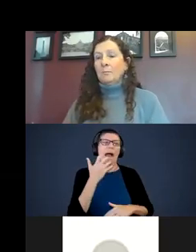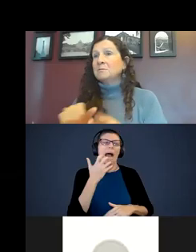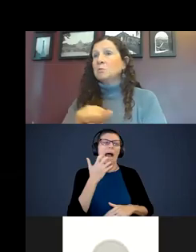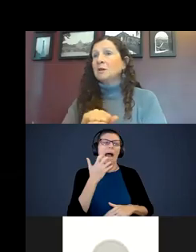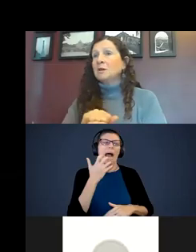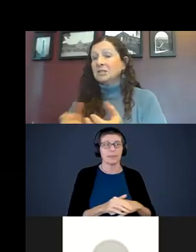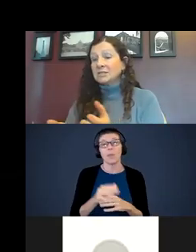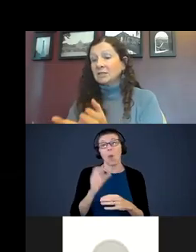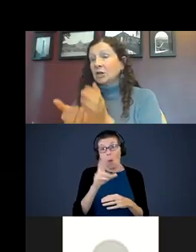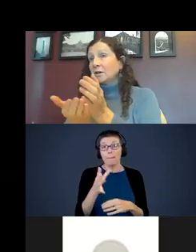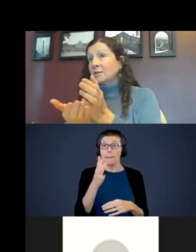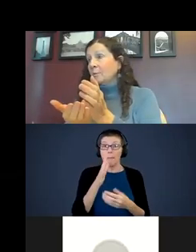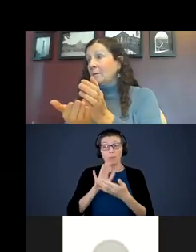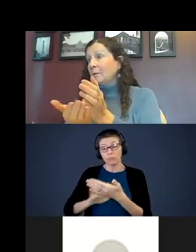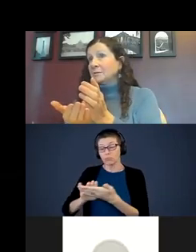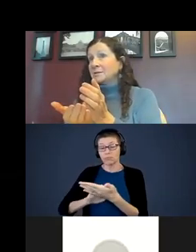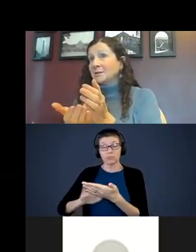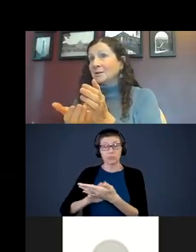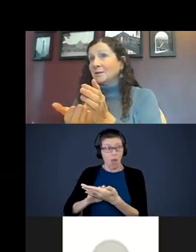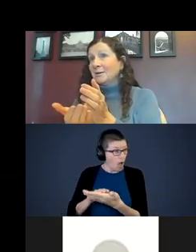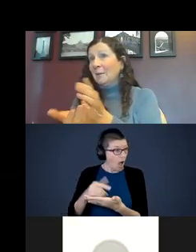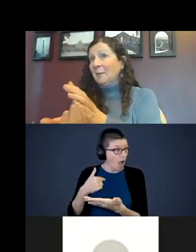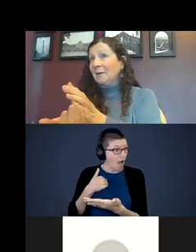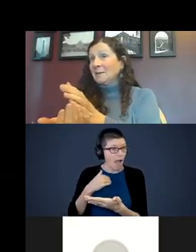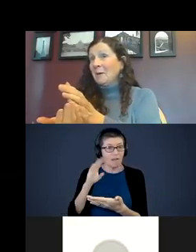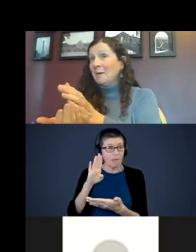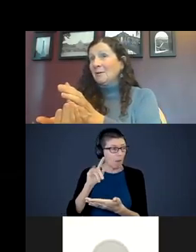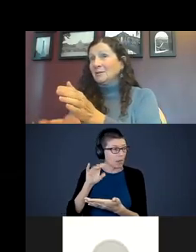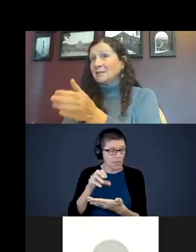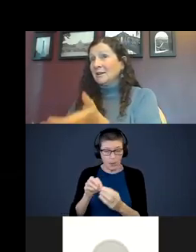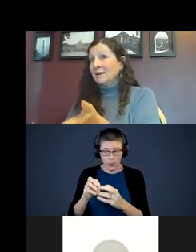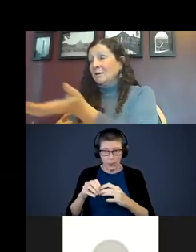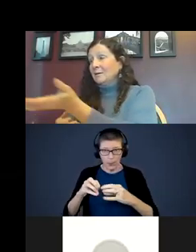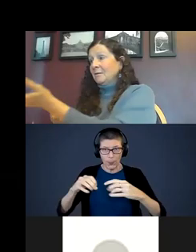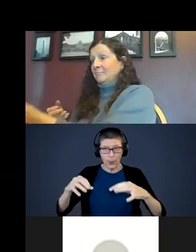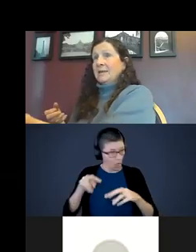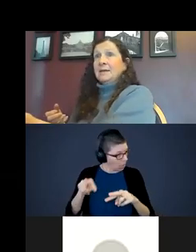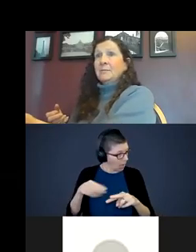“mom is washing dishes and look! There are bubbles. Look at the bubbles,” taking the